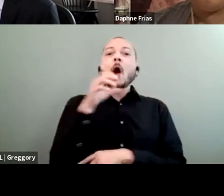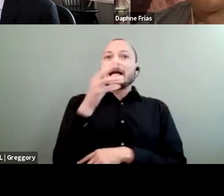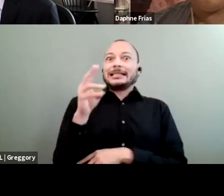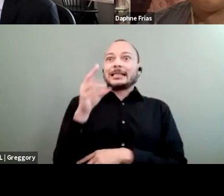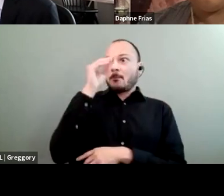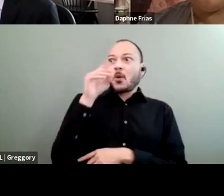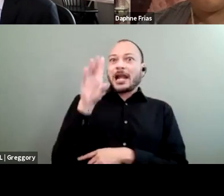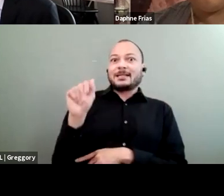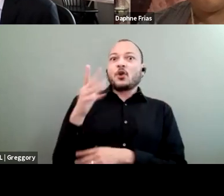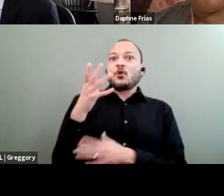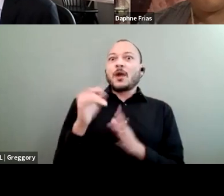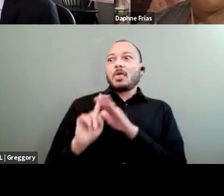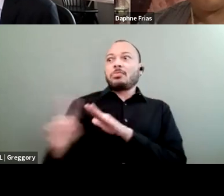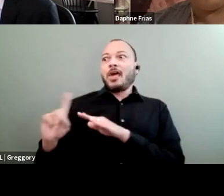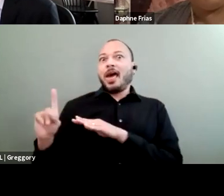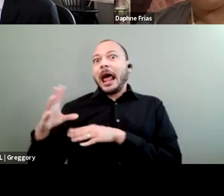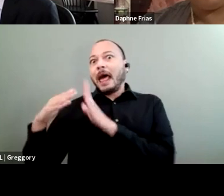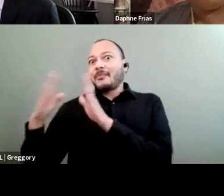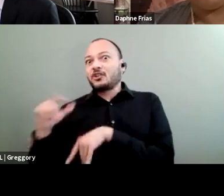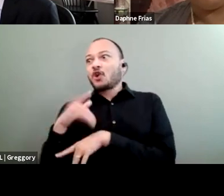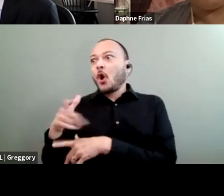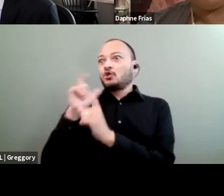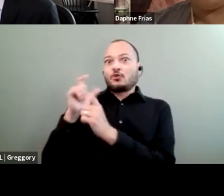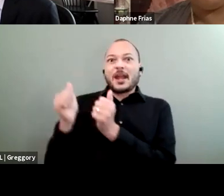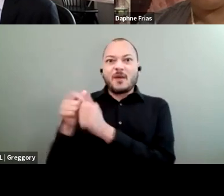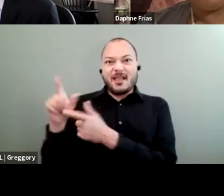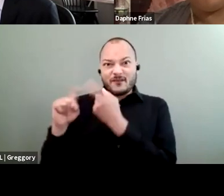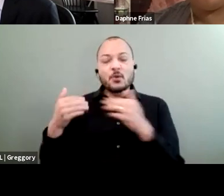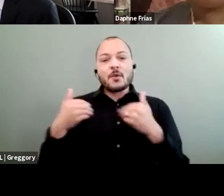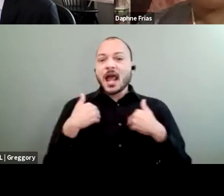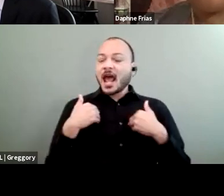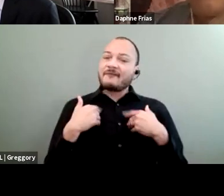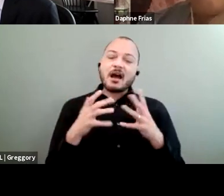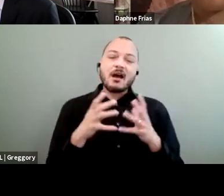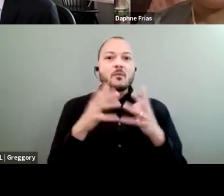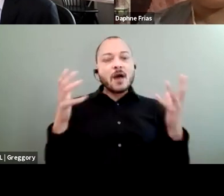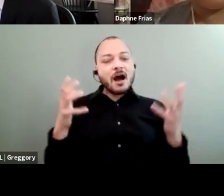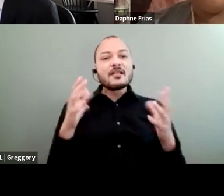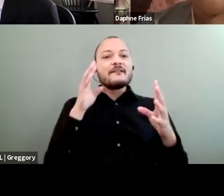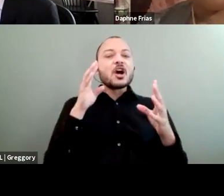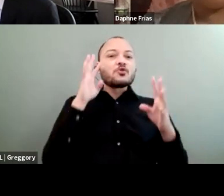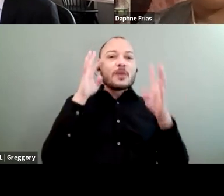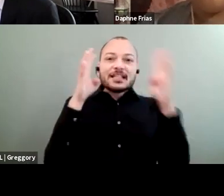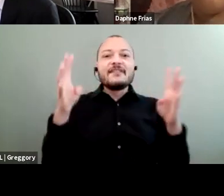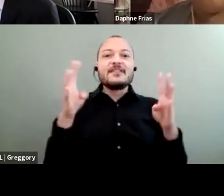to go drink with his friends. We have a wealth of creativity, and innovation, and out-of-the-box thinking